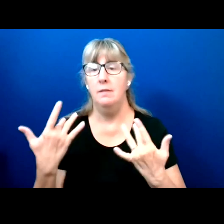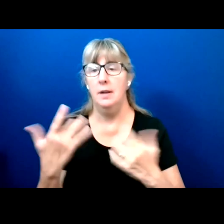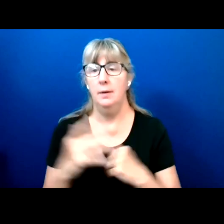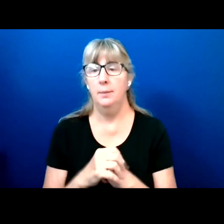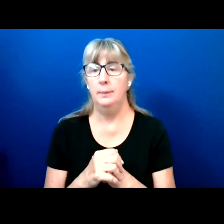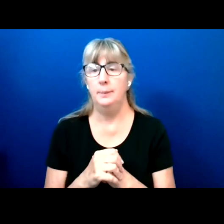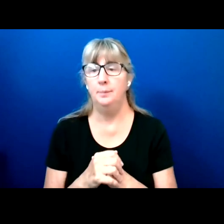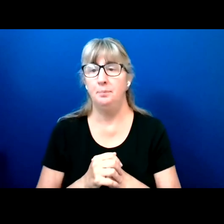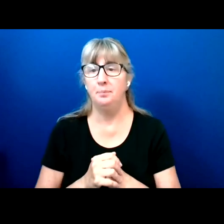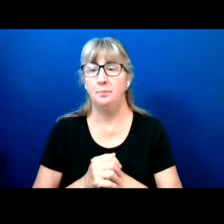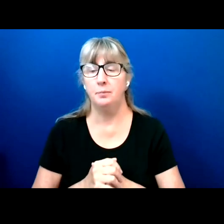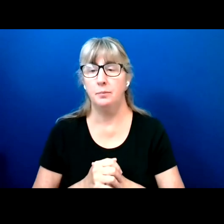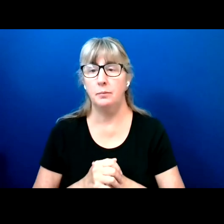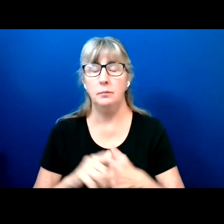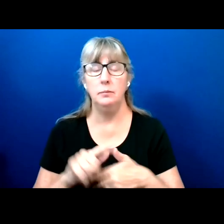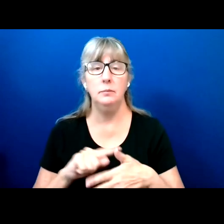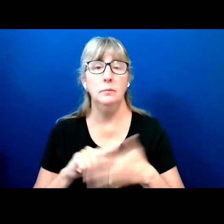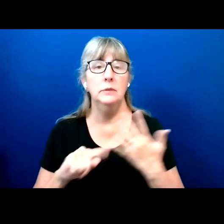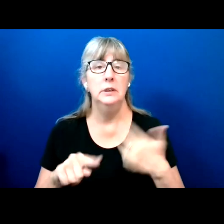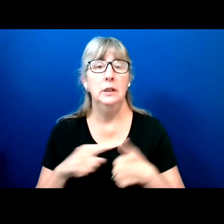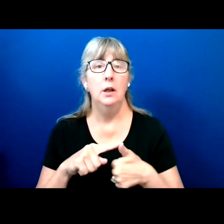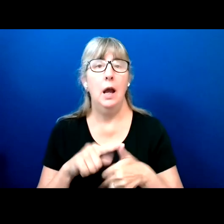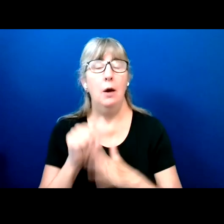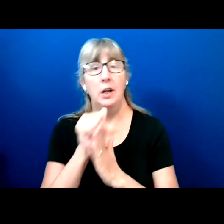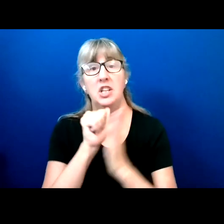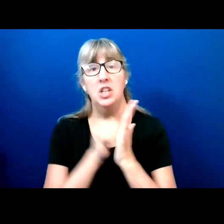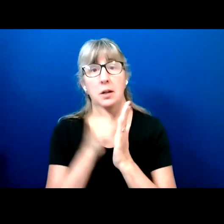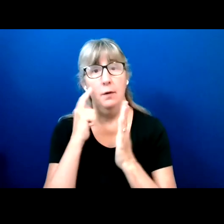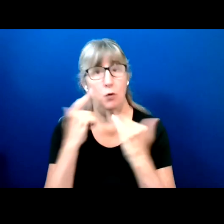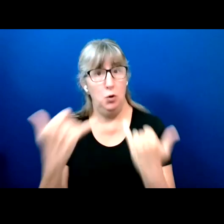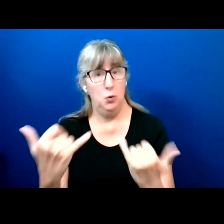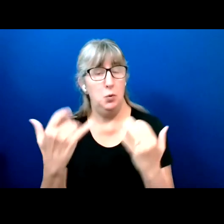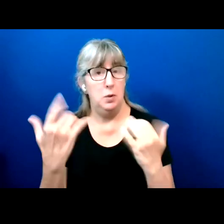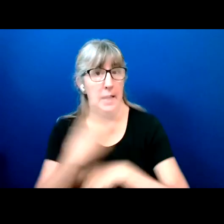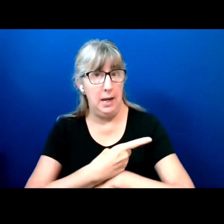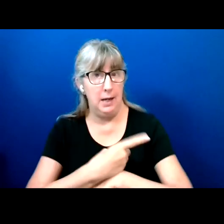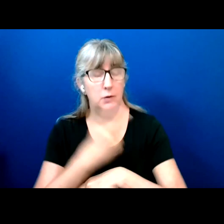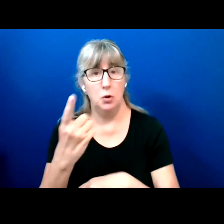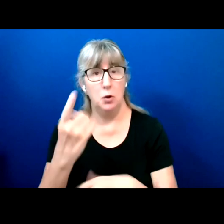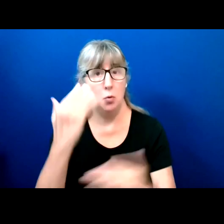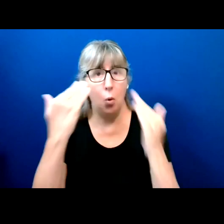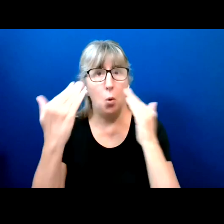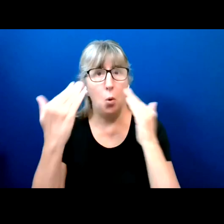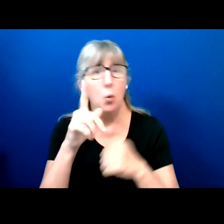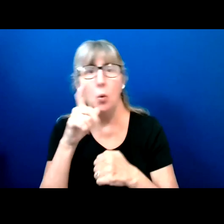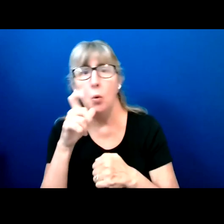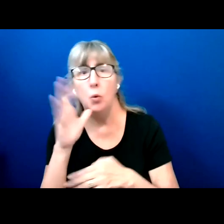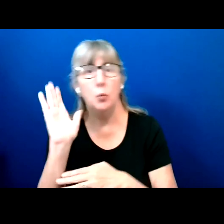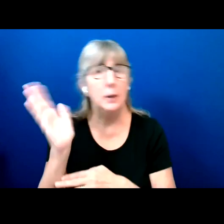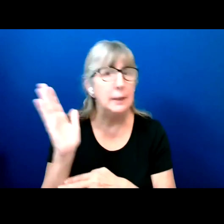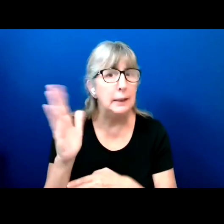future, which include the agenda for this event. So you can get an idea of who's presenting when.